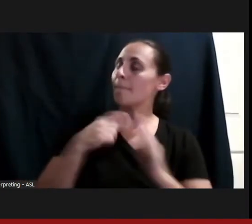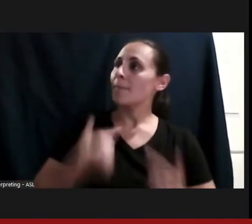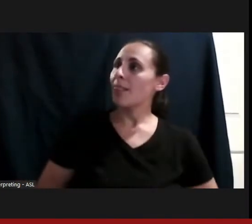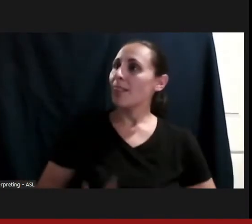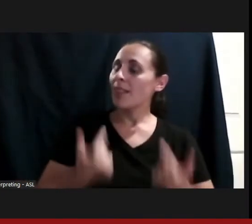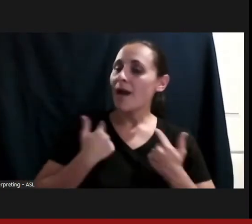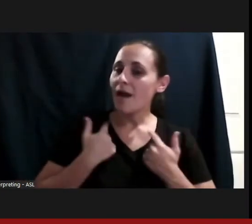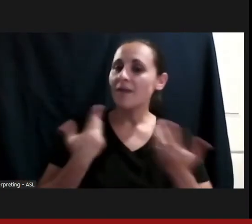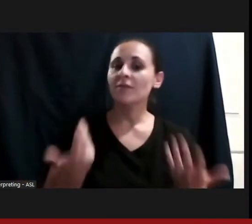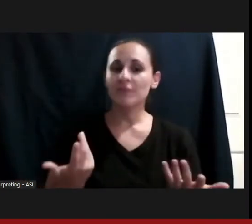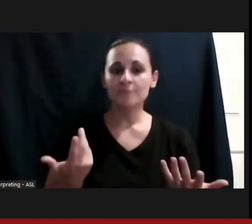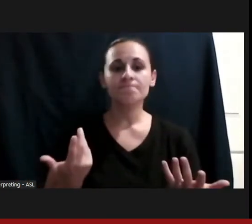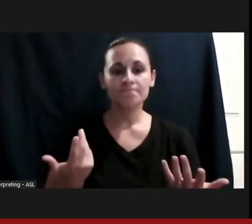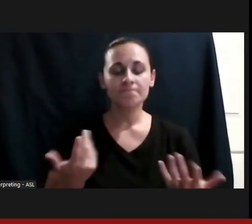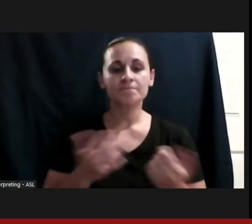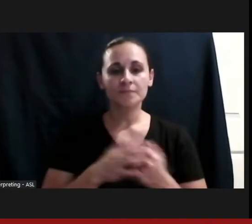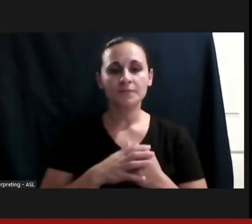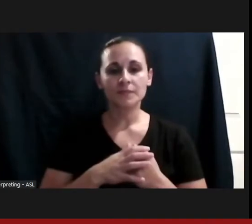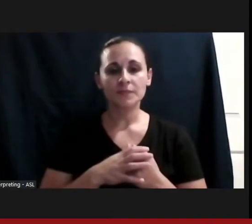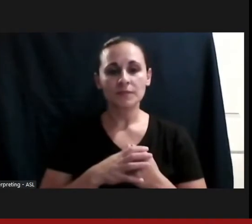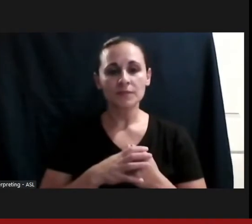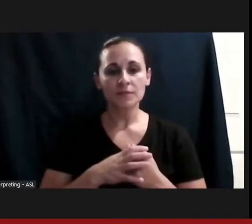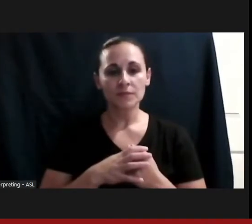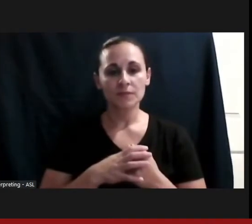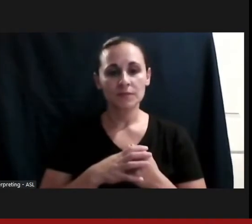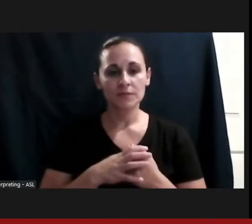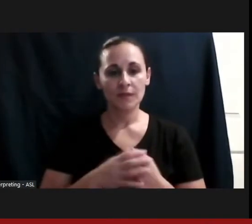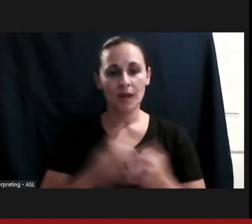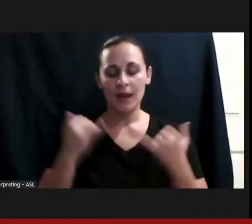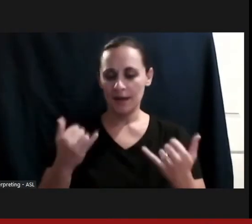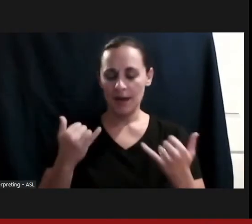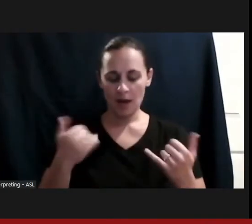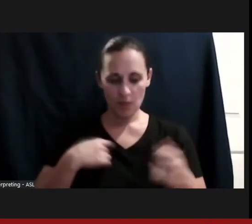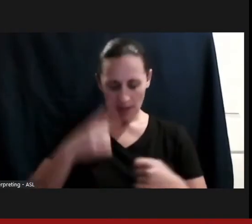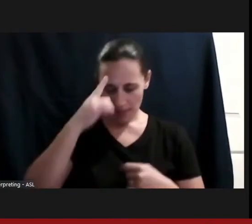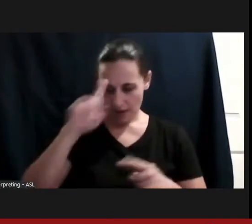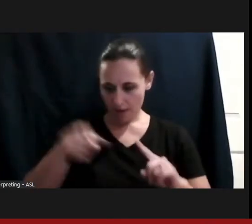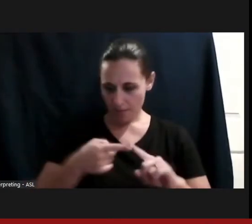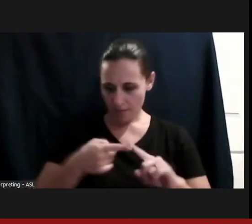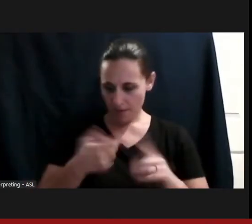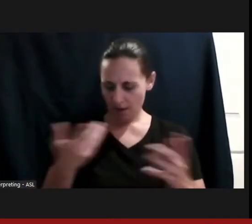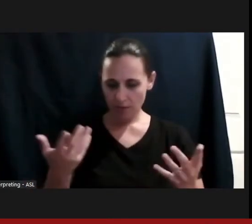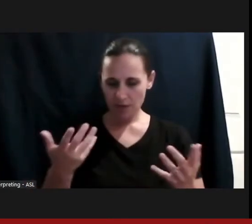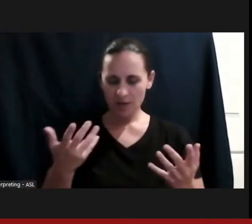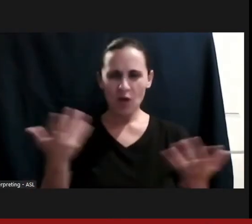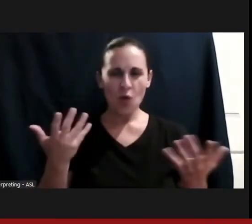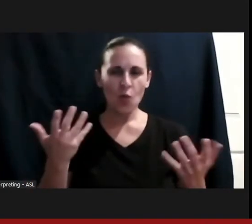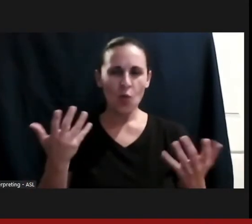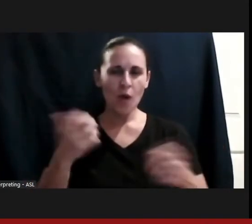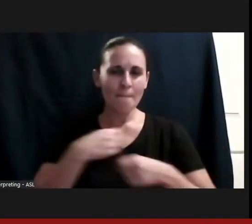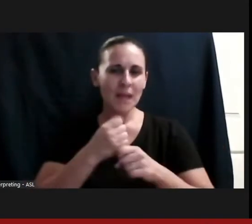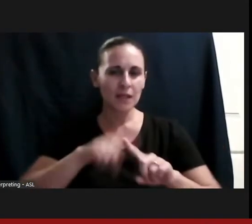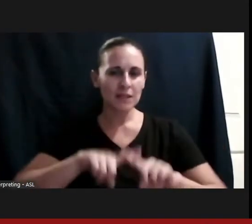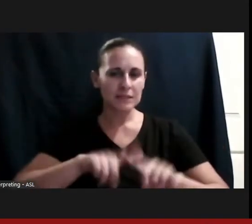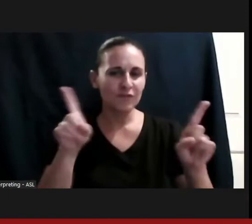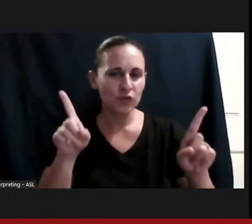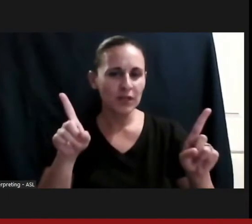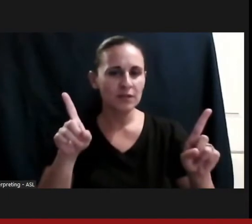when I really now contemplate what made the difference in terms of me really developing into